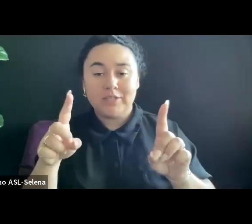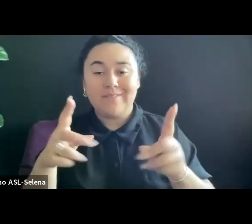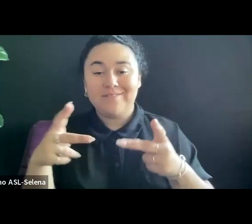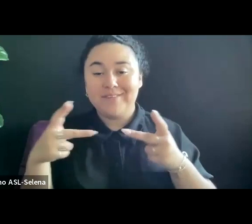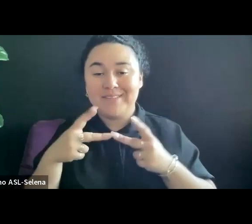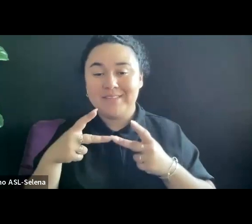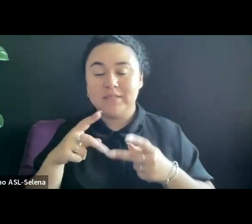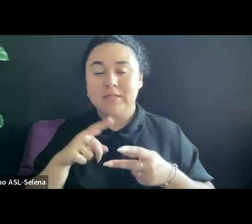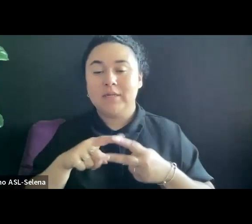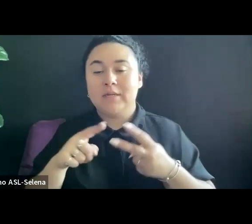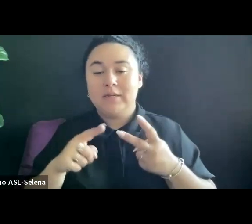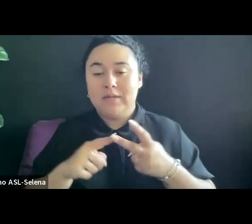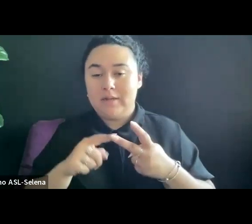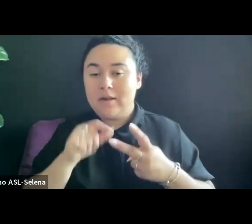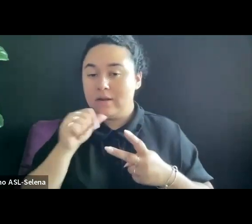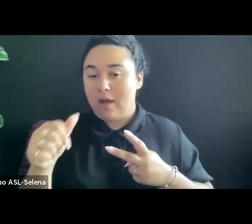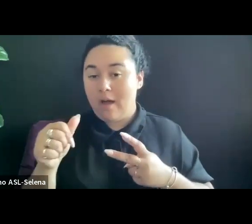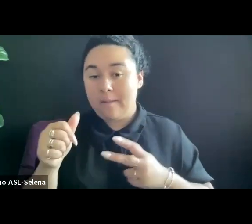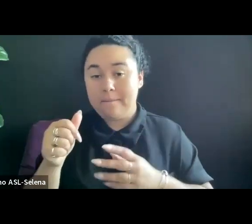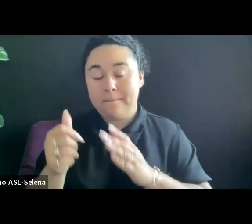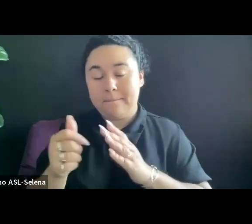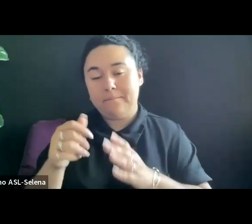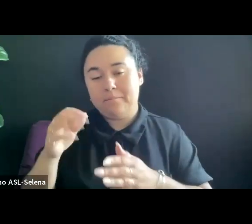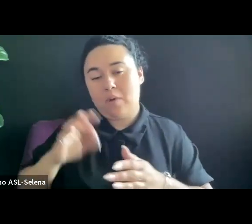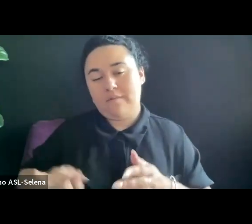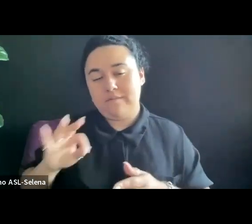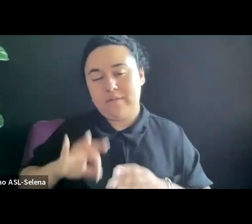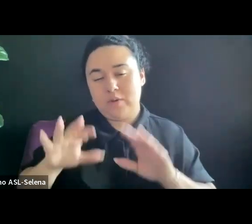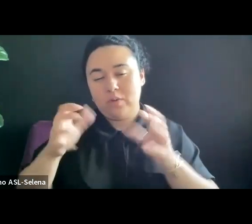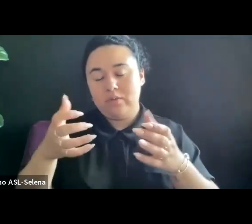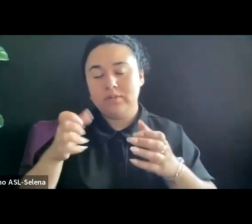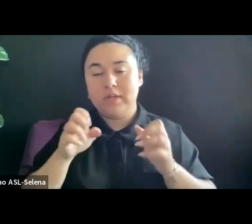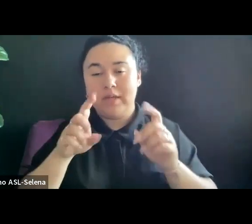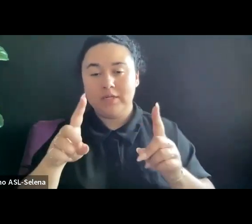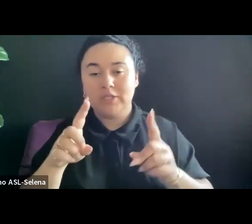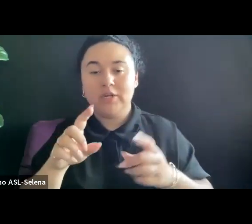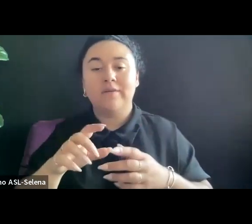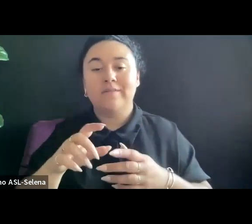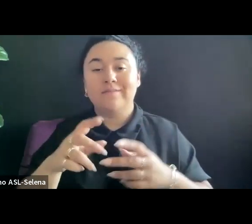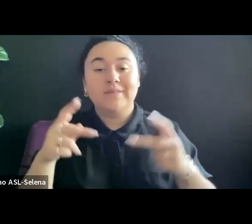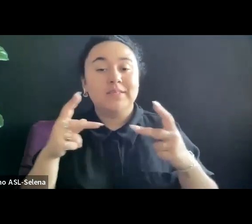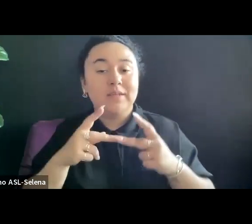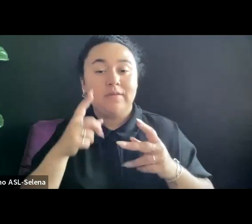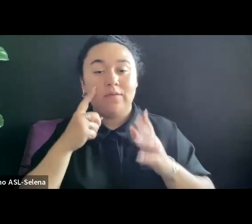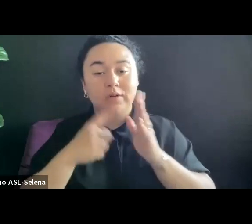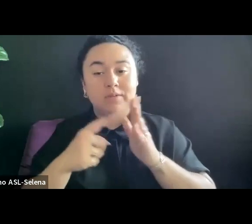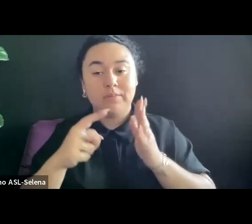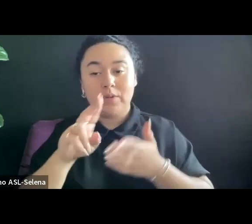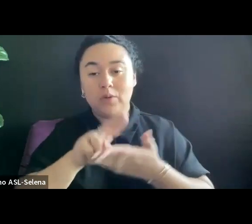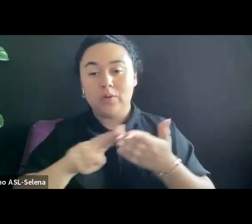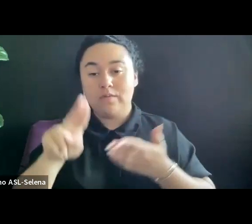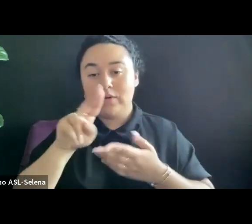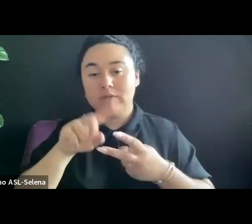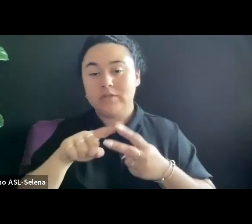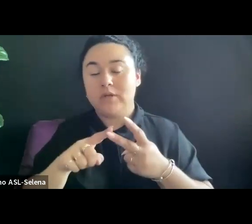NONPROFIT GROUPS. EDUCATIONAL FACILITIES INCLUDE UNIVERSITIES AND COLLEGES AND K-12 OR SCHOOL SYSTEMS.